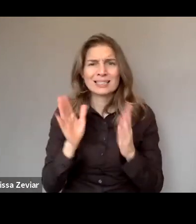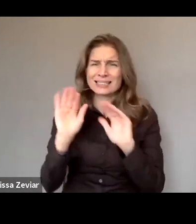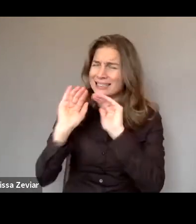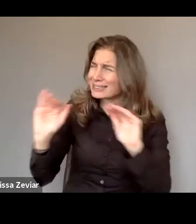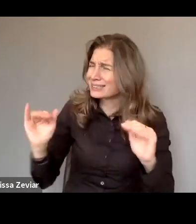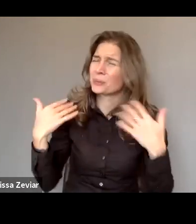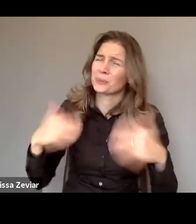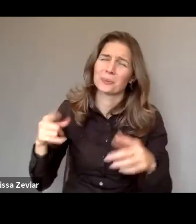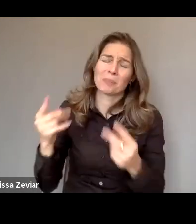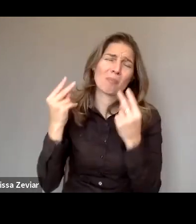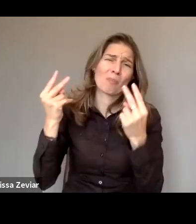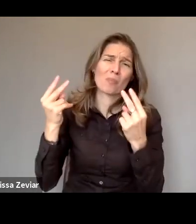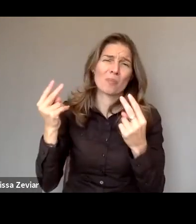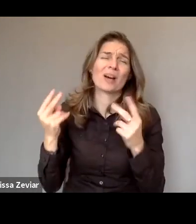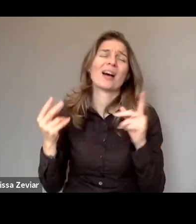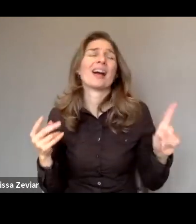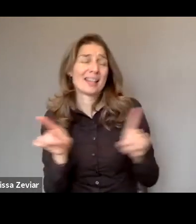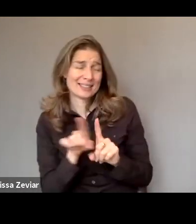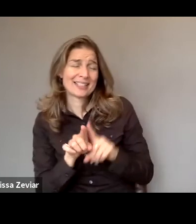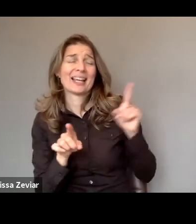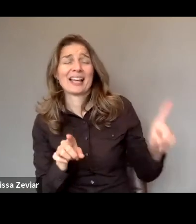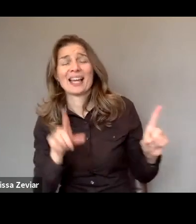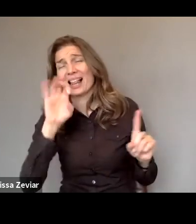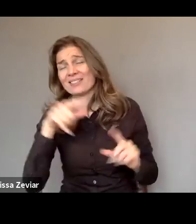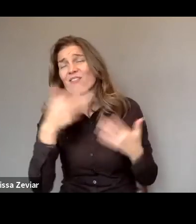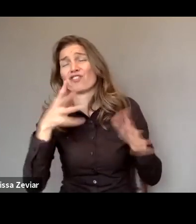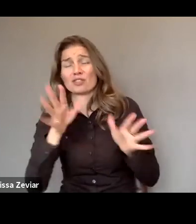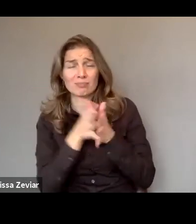Our colleague from GREVIO explained the importance of its provisions